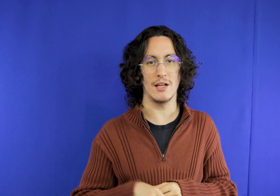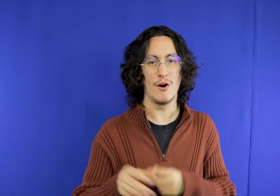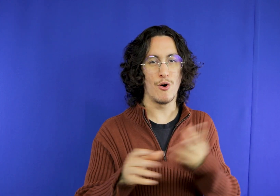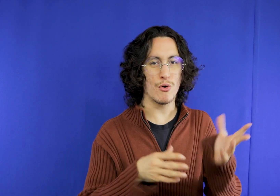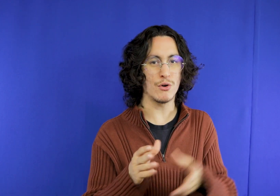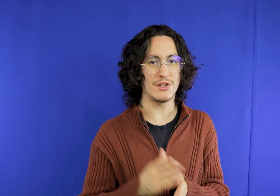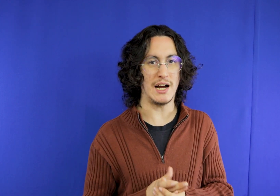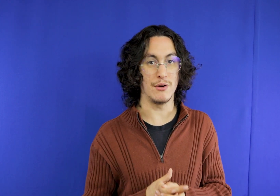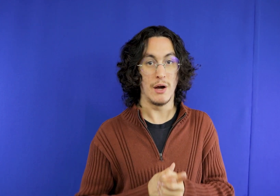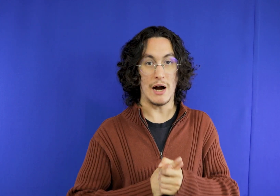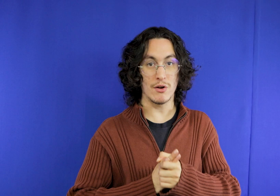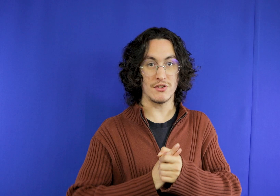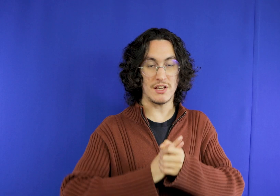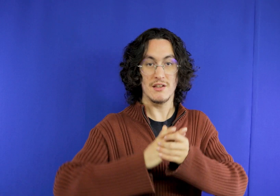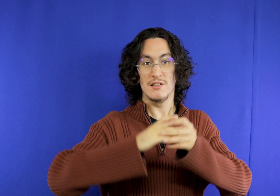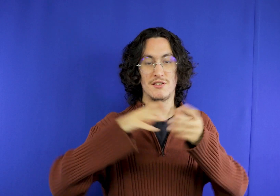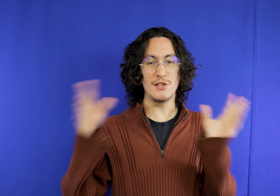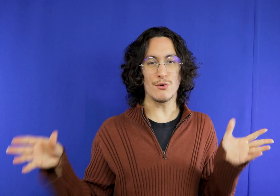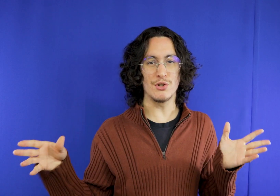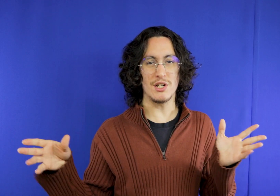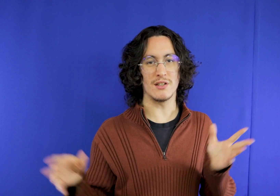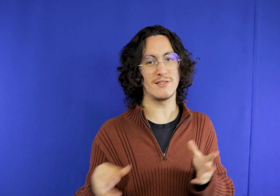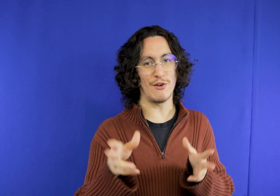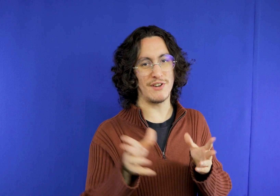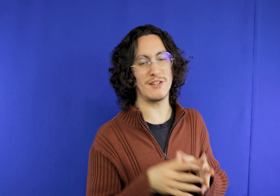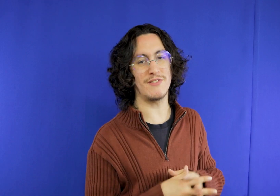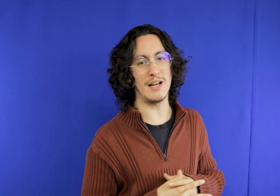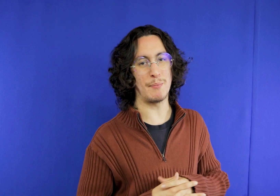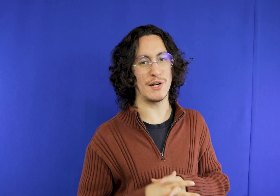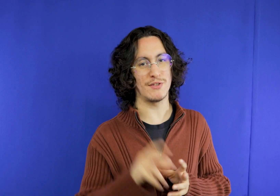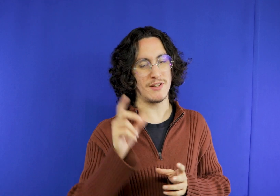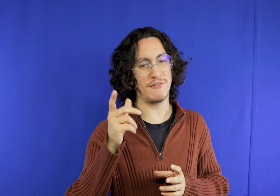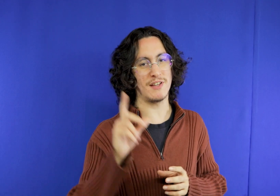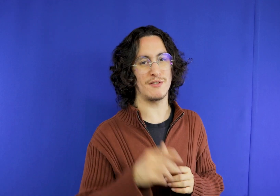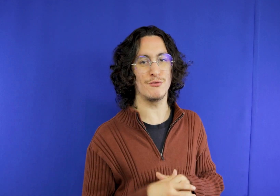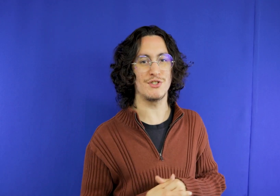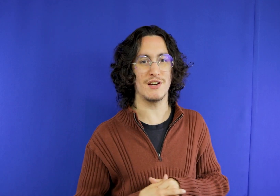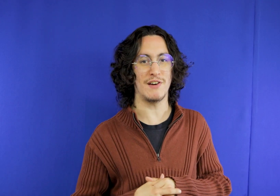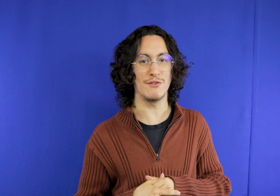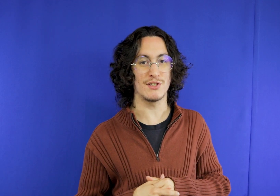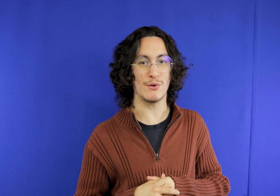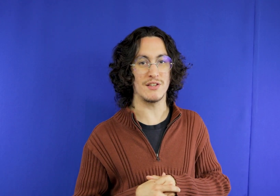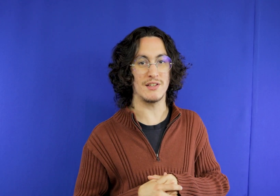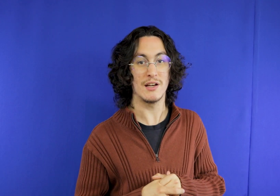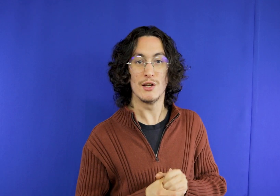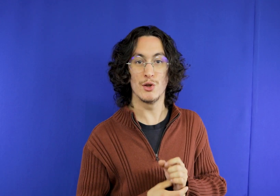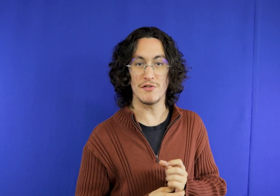in Canela or otherwise now only have 5 days maybe it's worth you see if one day worth visiting